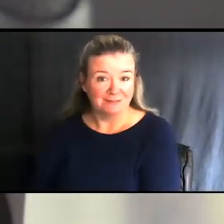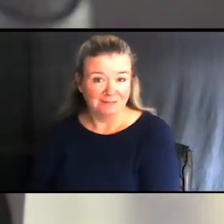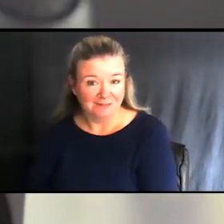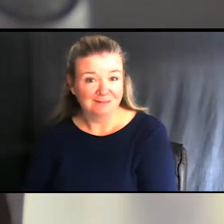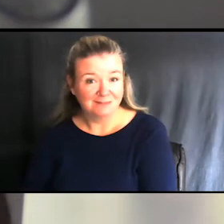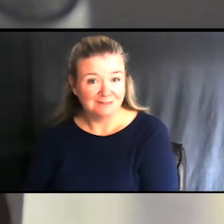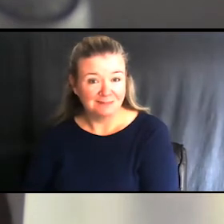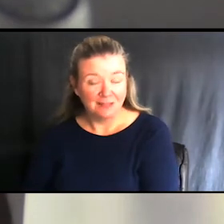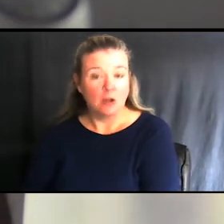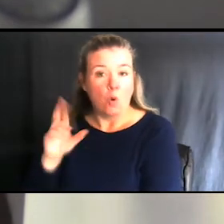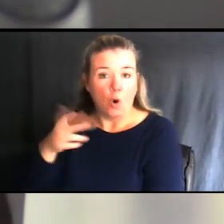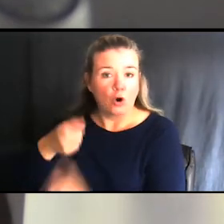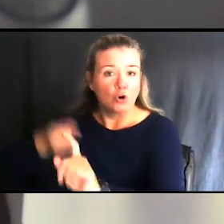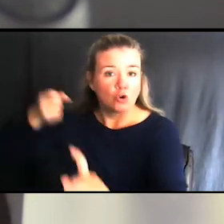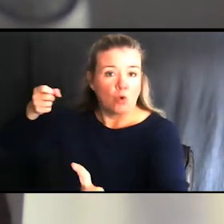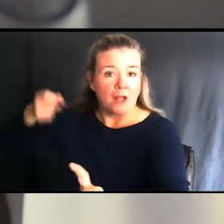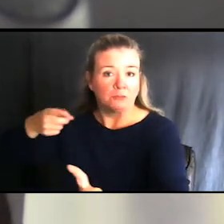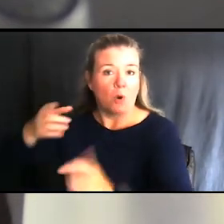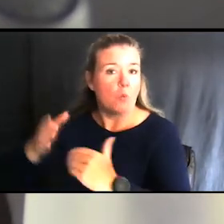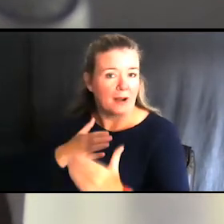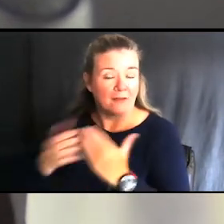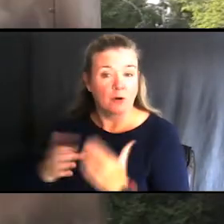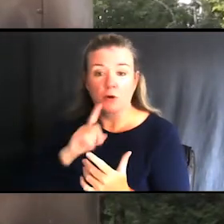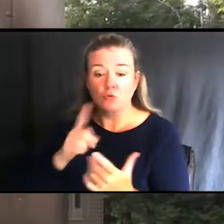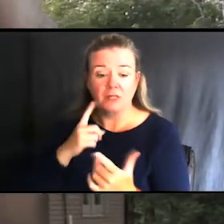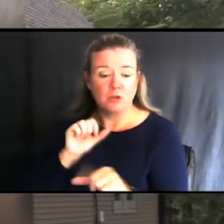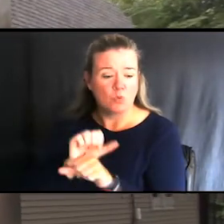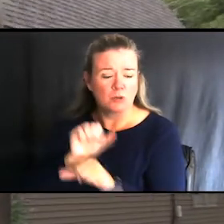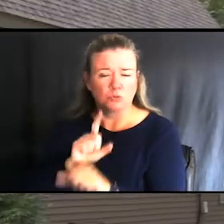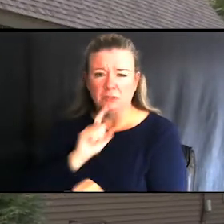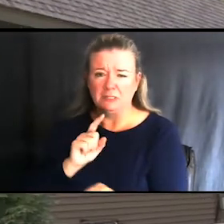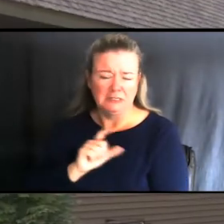or whatever you have in it and, you know, it works really really slick.